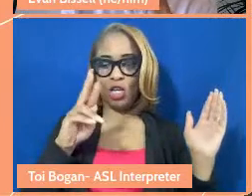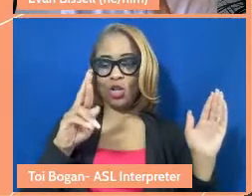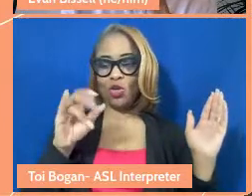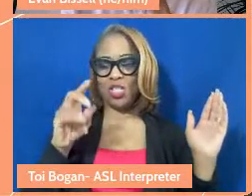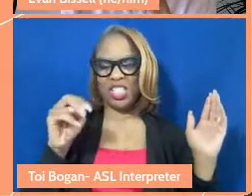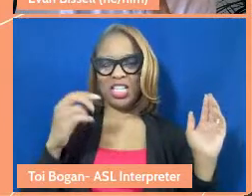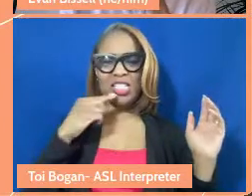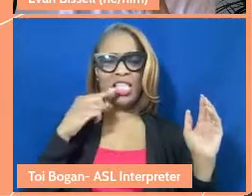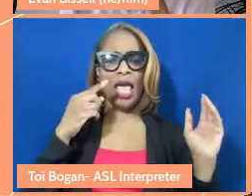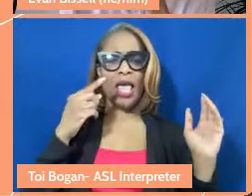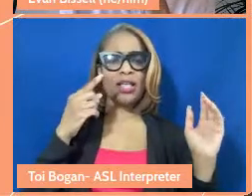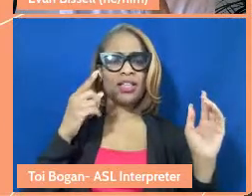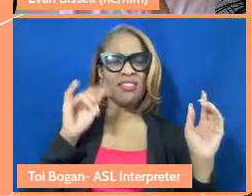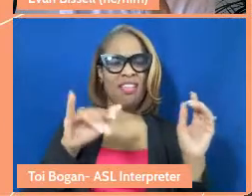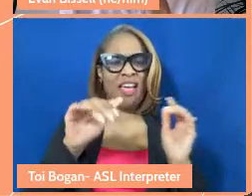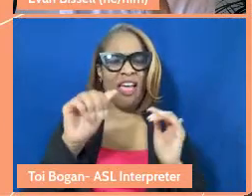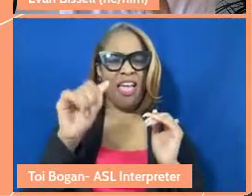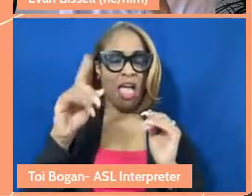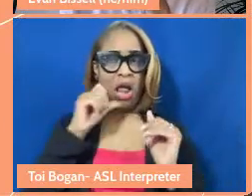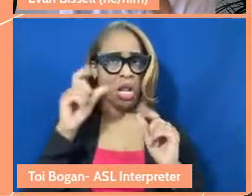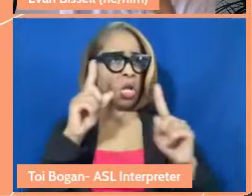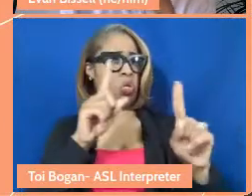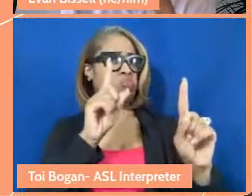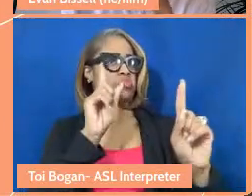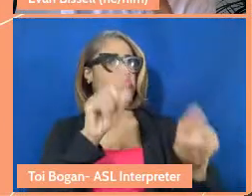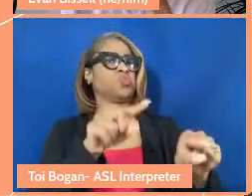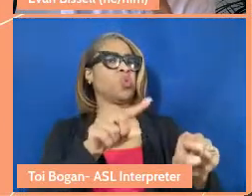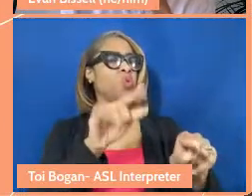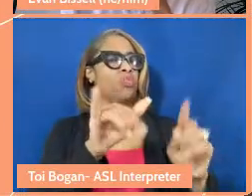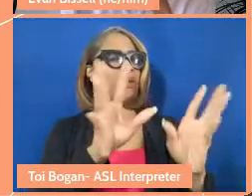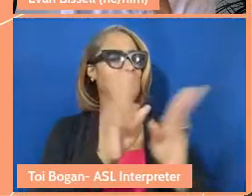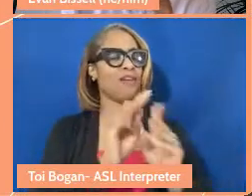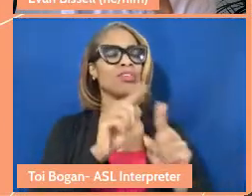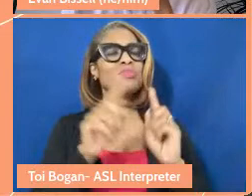what's that? I didn't go to that conference." Mutual aid has become this kind of buzz phrase